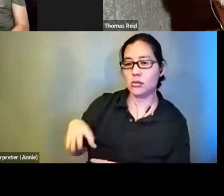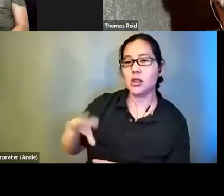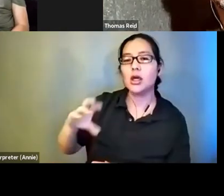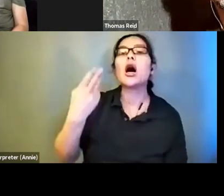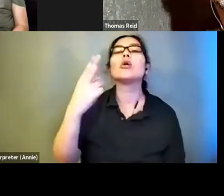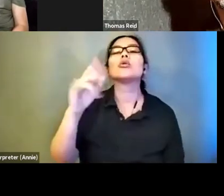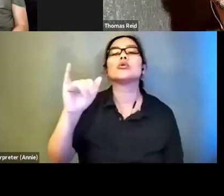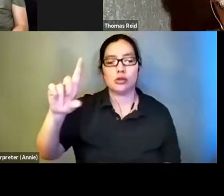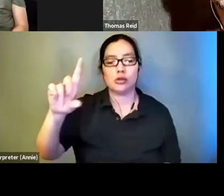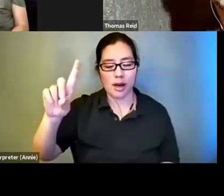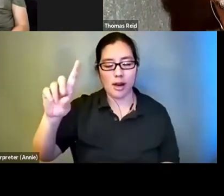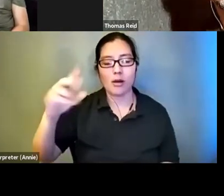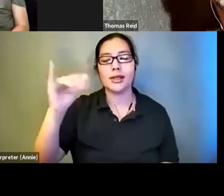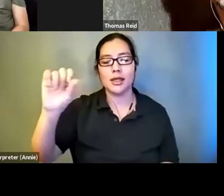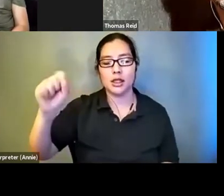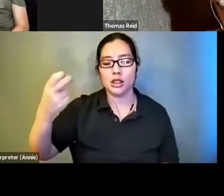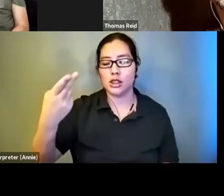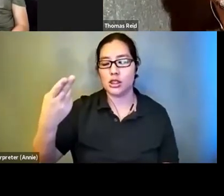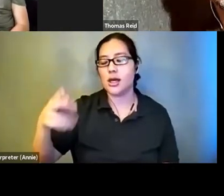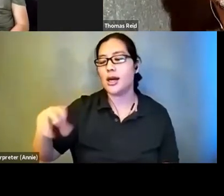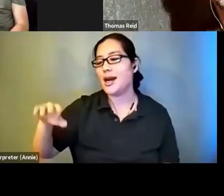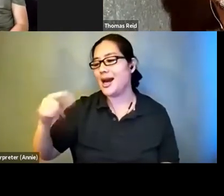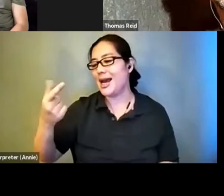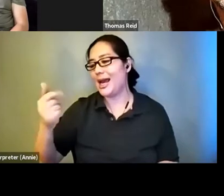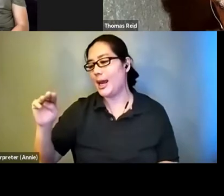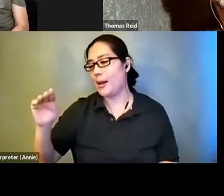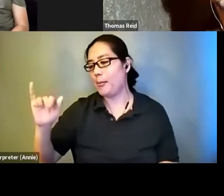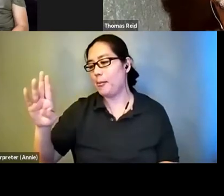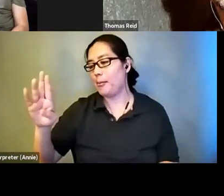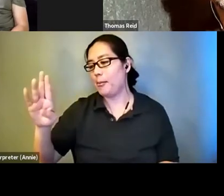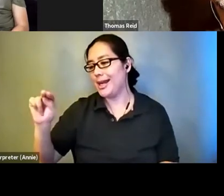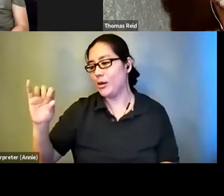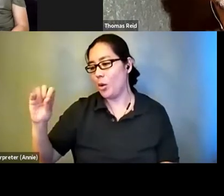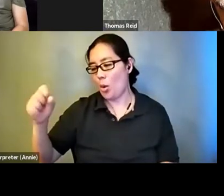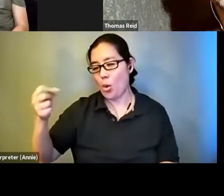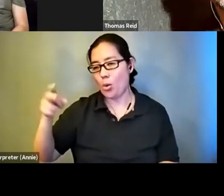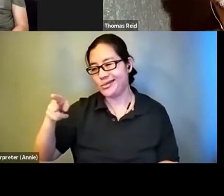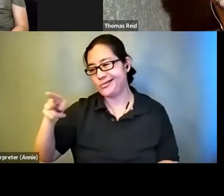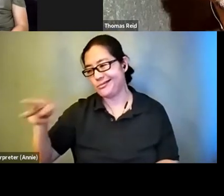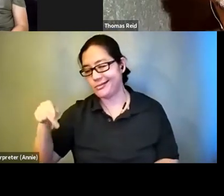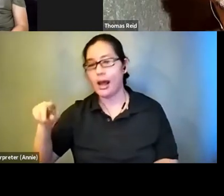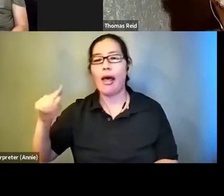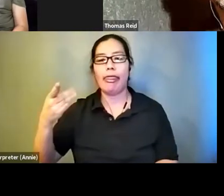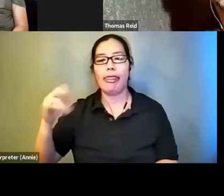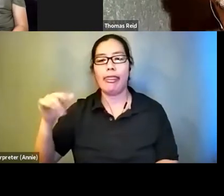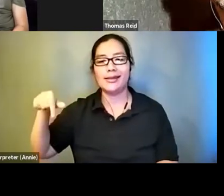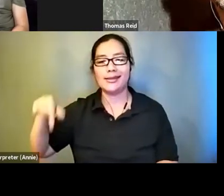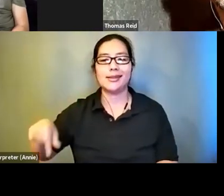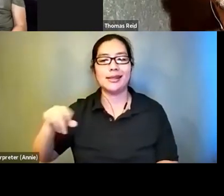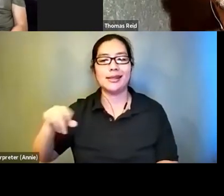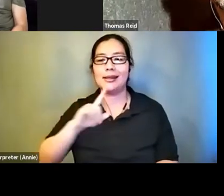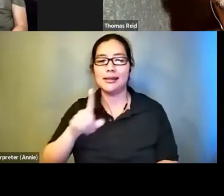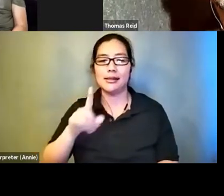America. What we usually do are the kind of videos, the